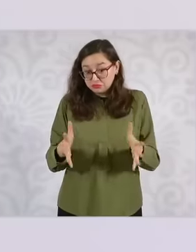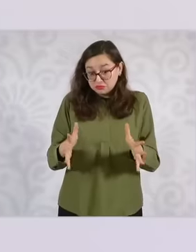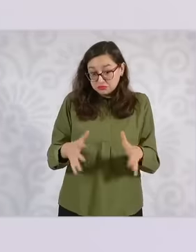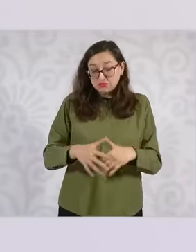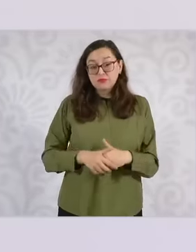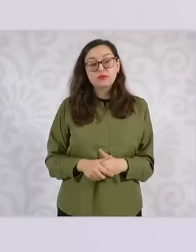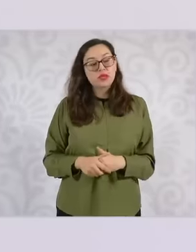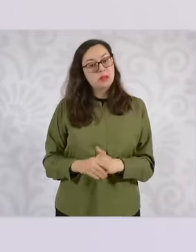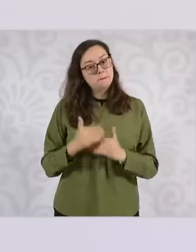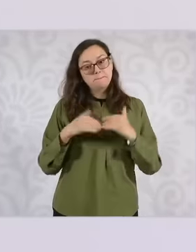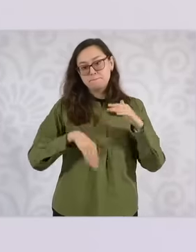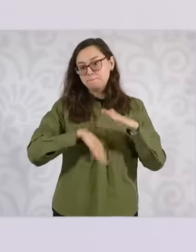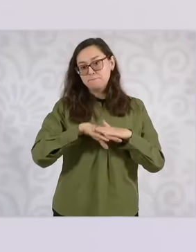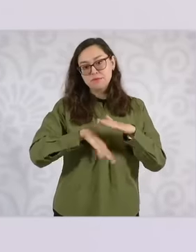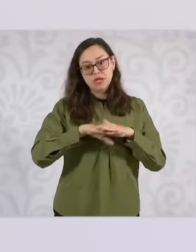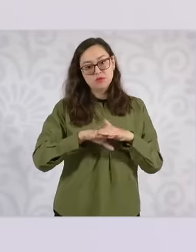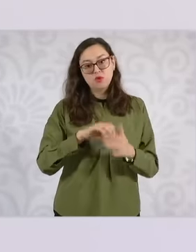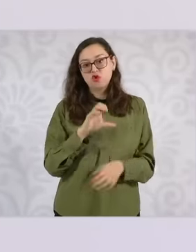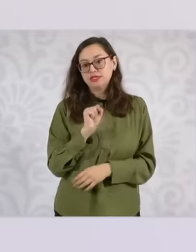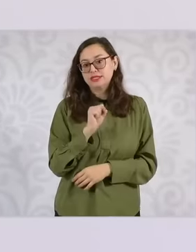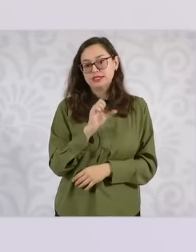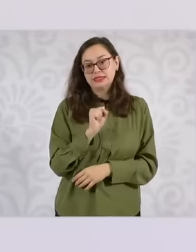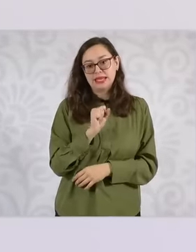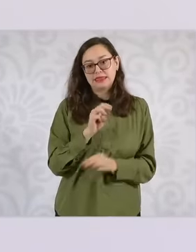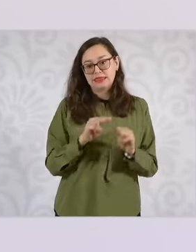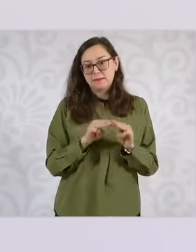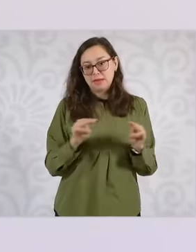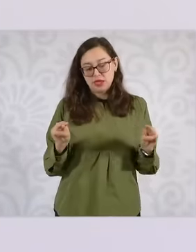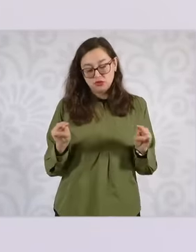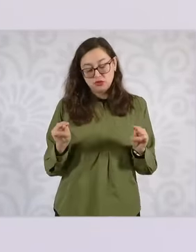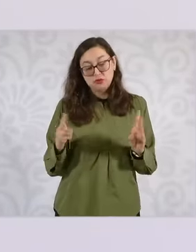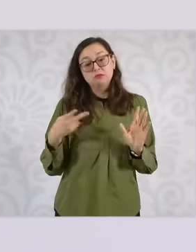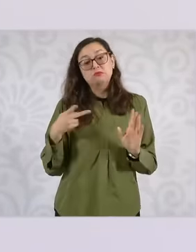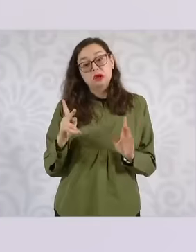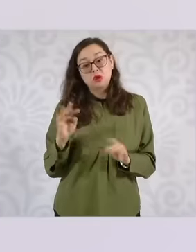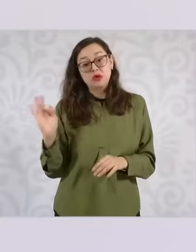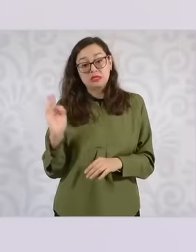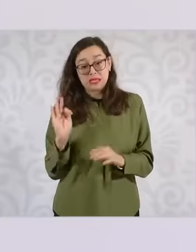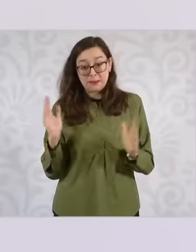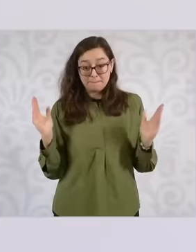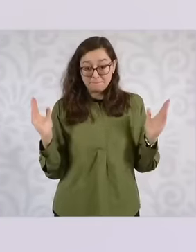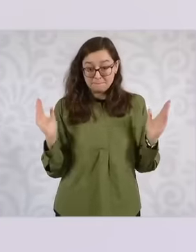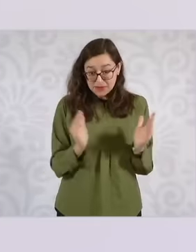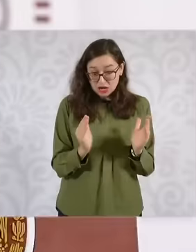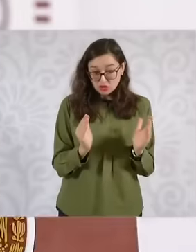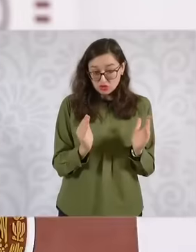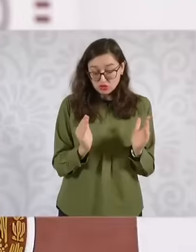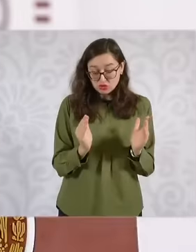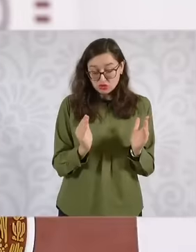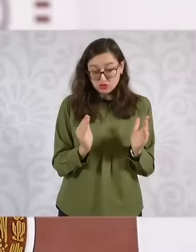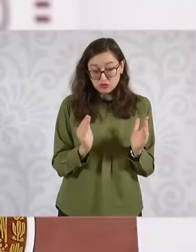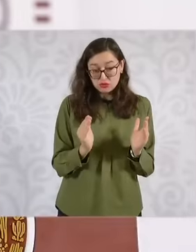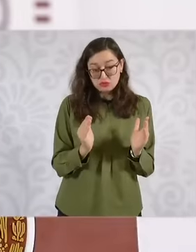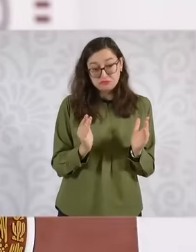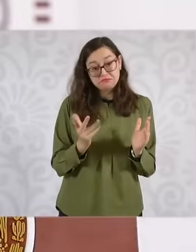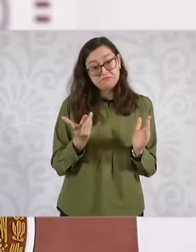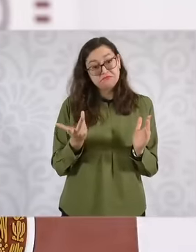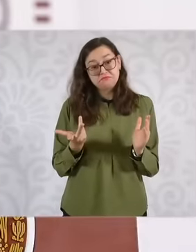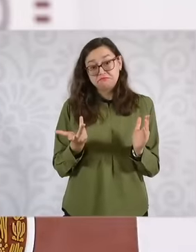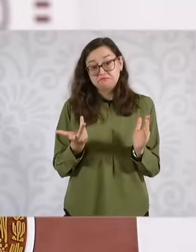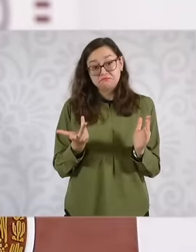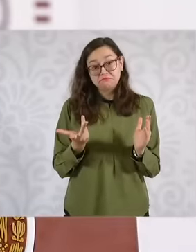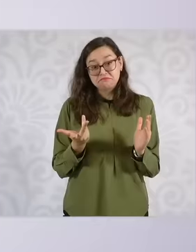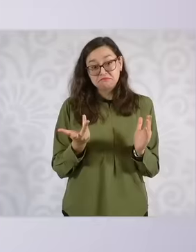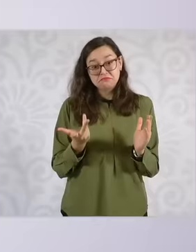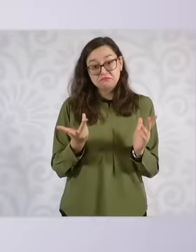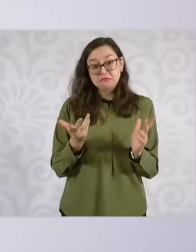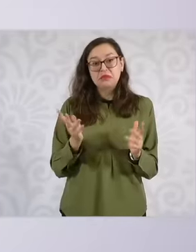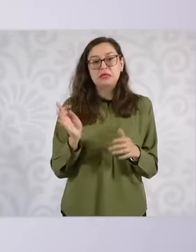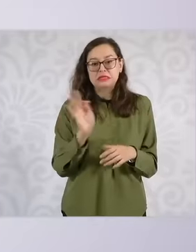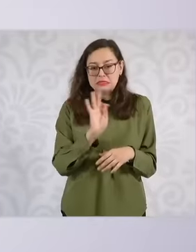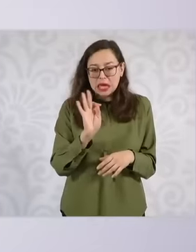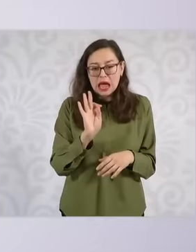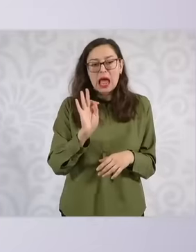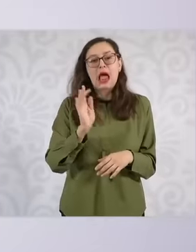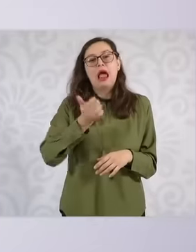m cu, if they are a little less, eh, they would have to be for eh. students, for example, rental homes